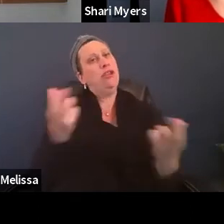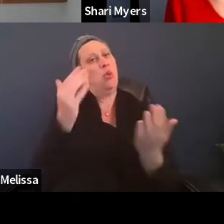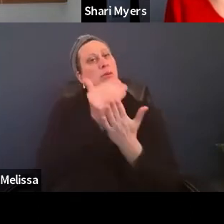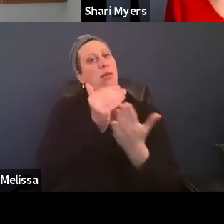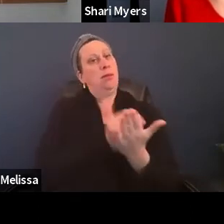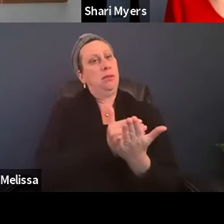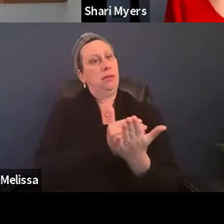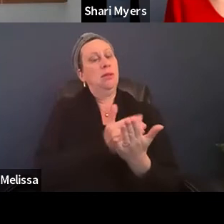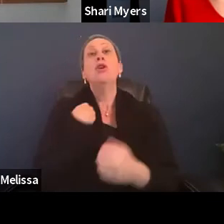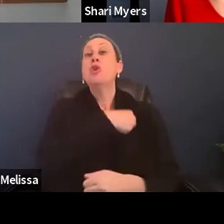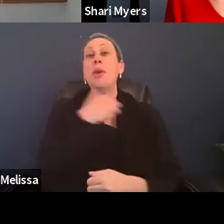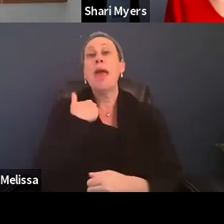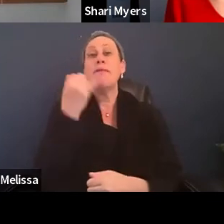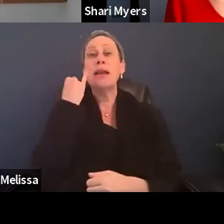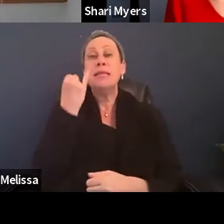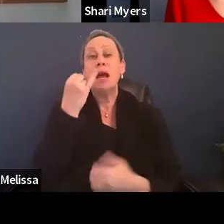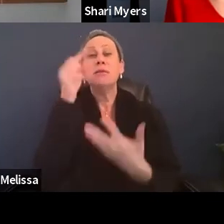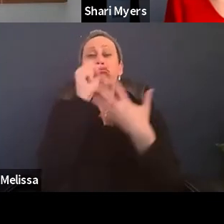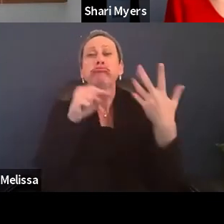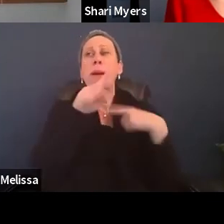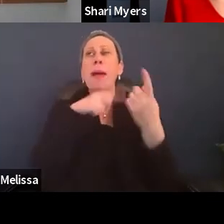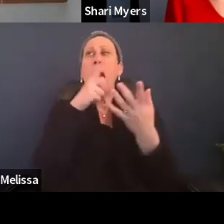So we have an idea of the resources within the community.